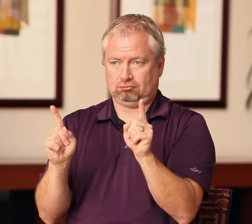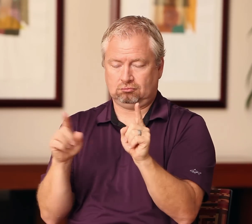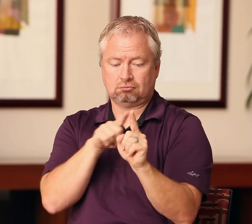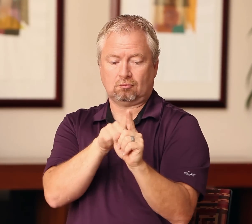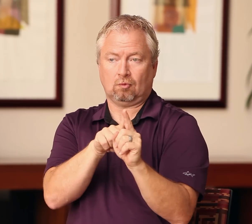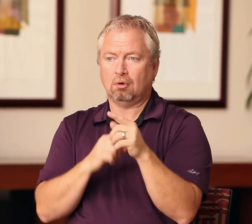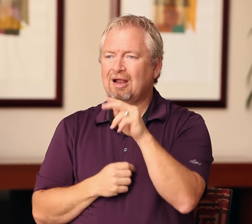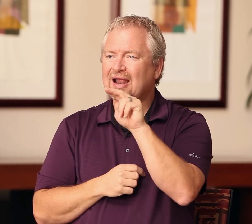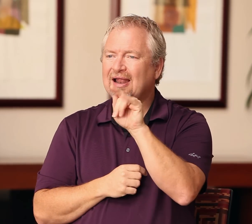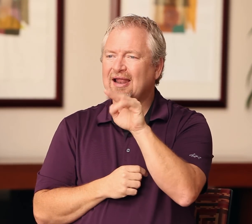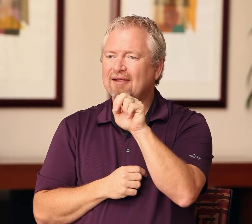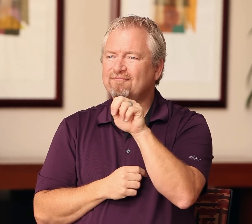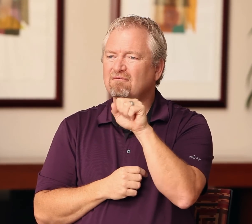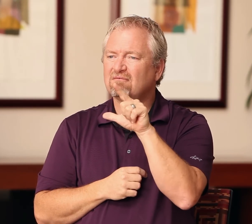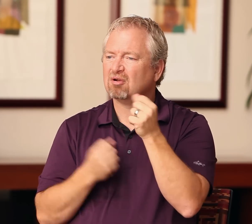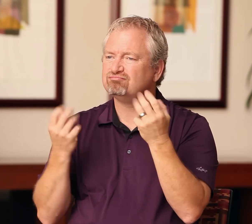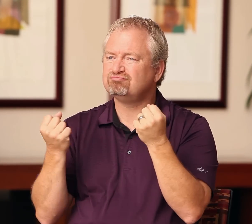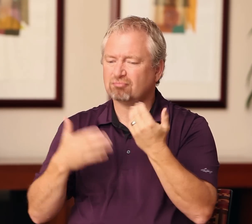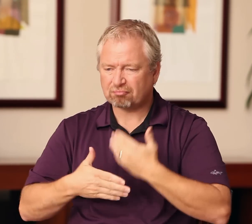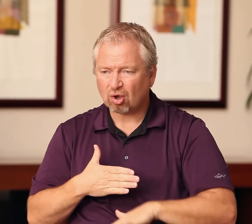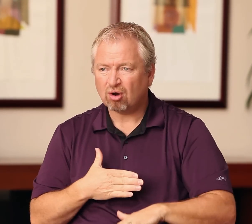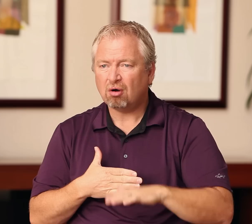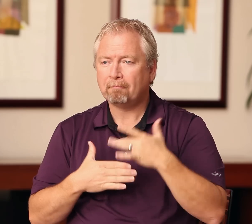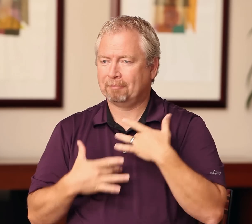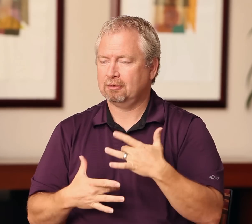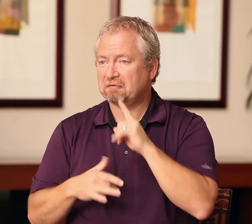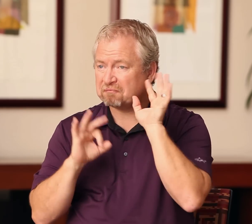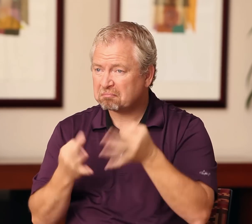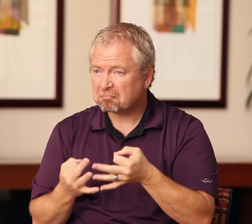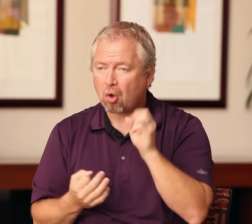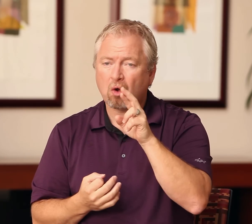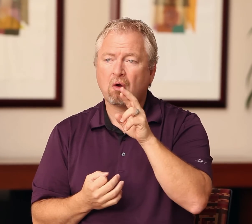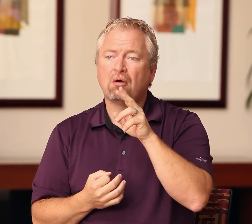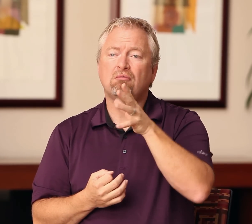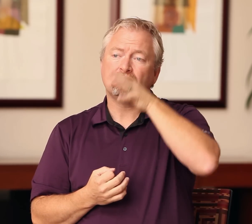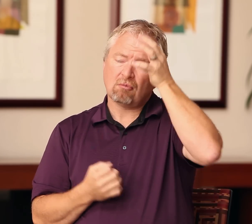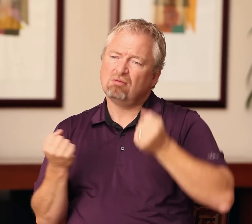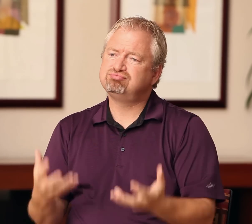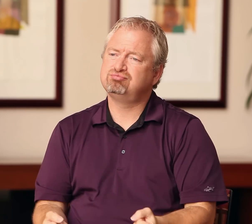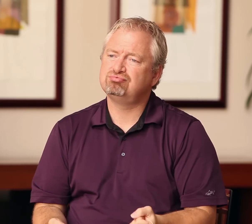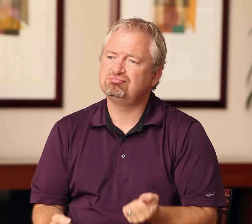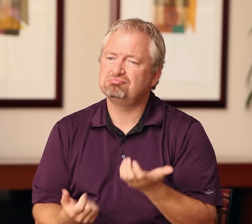With the first, we have a native ASL user, who has used ASL as a first language since